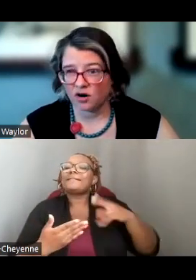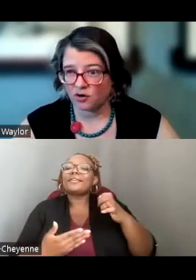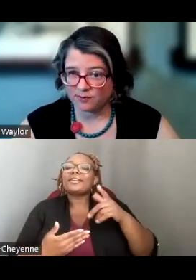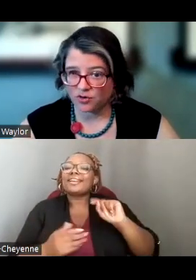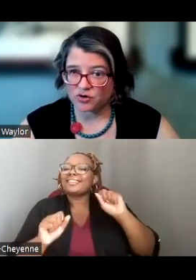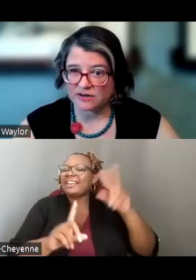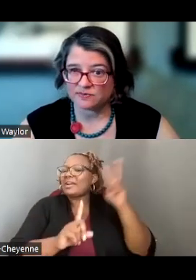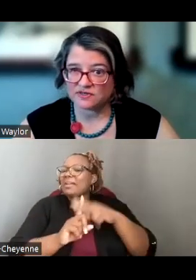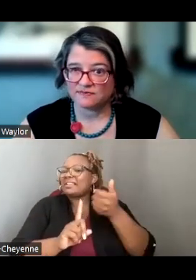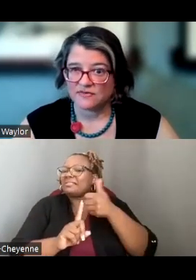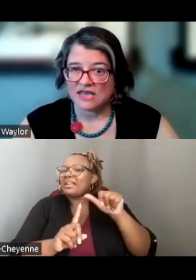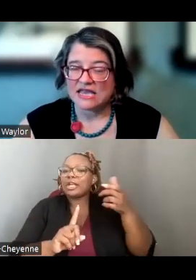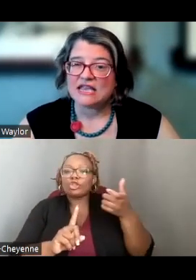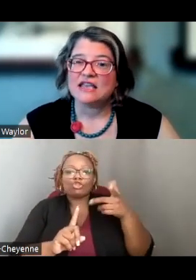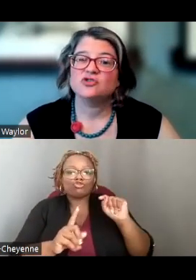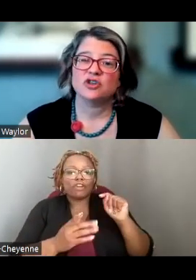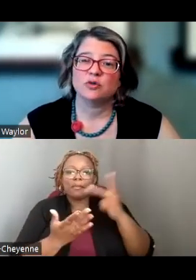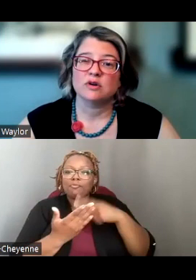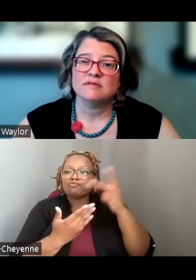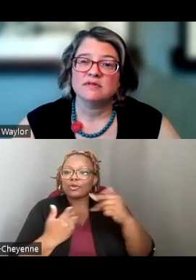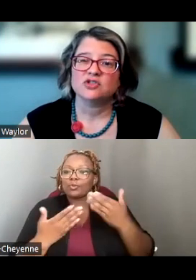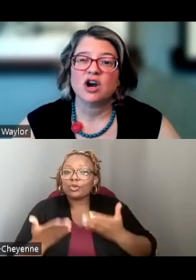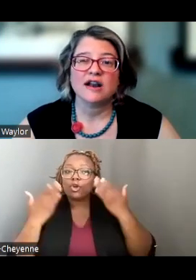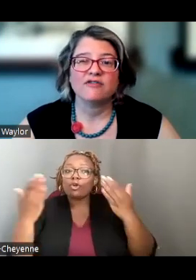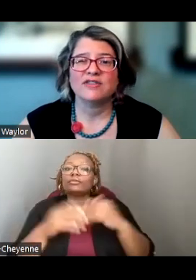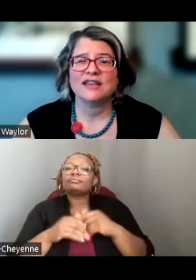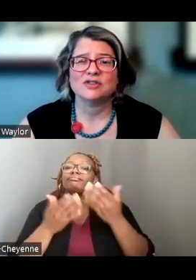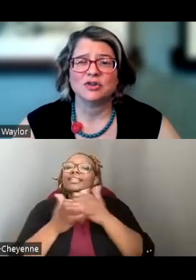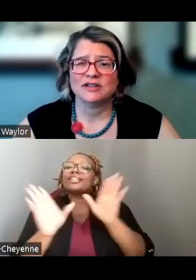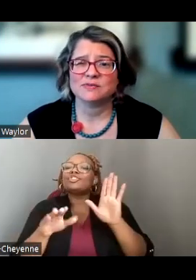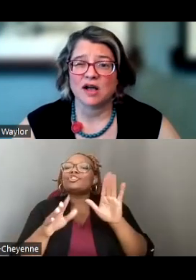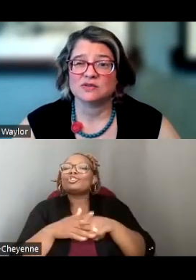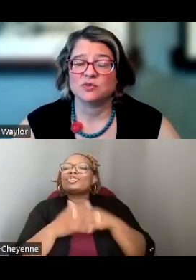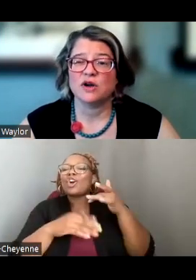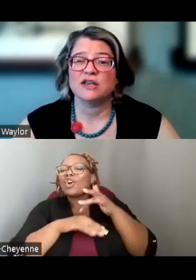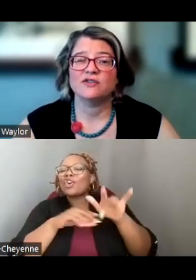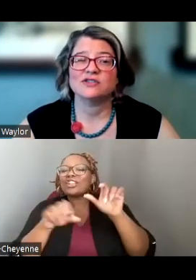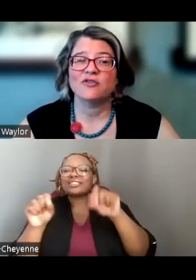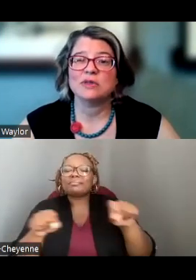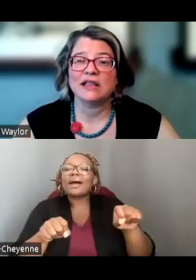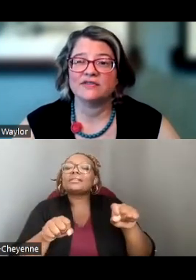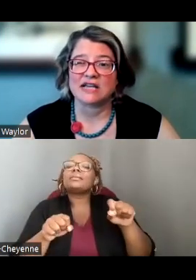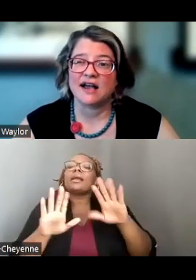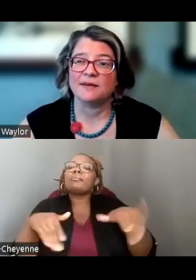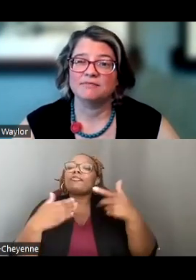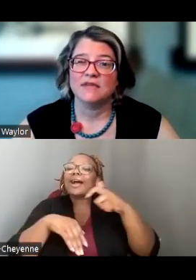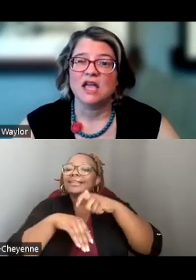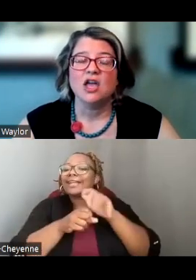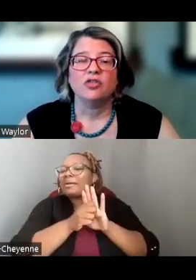OF OUR GREAT PROGRAMS. IN GENERAL, START EVERYTHING AS EARLY AS POSSIBLE AND GIVE YOURSELF PLENTY OF TIME.